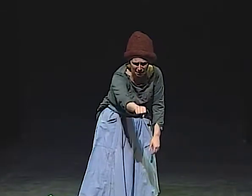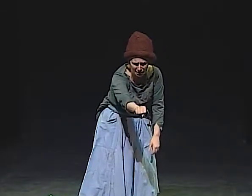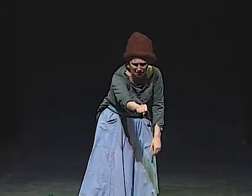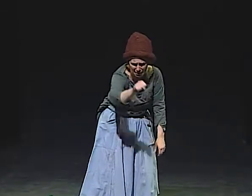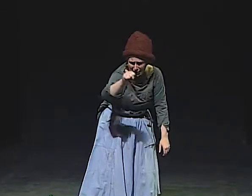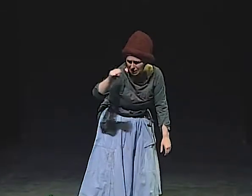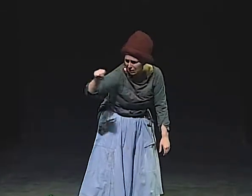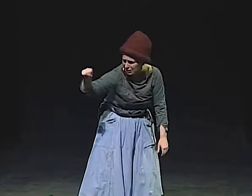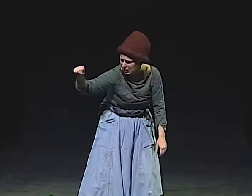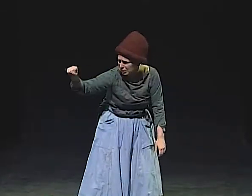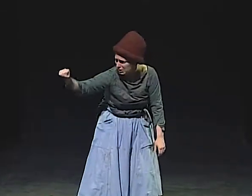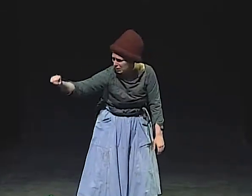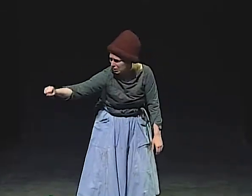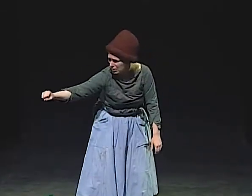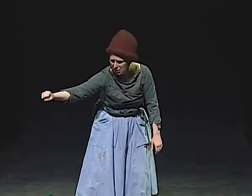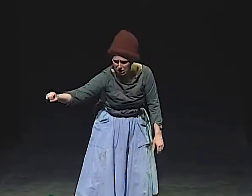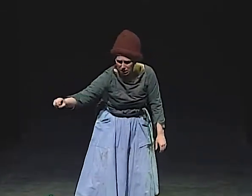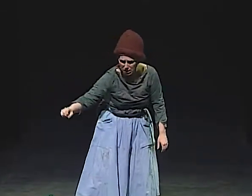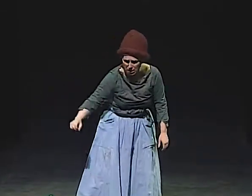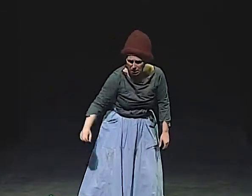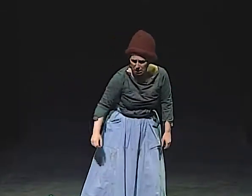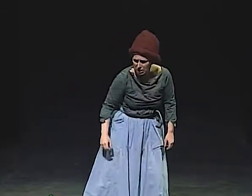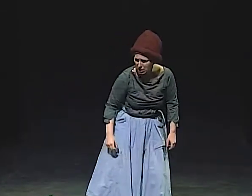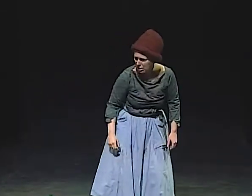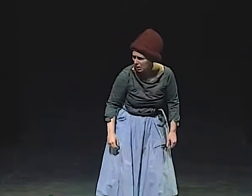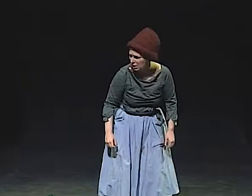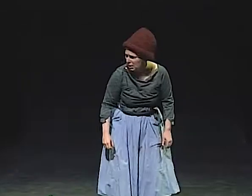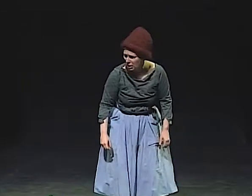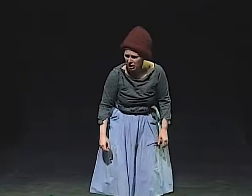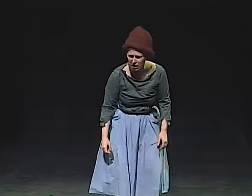I TOOK THE RECEIVER OFF THE TTY AND REPLACED IT.